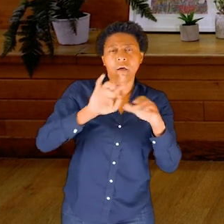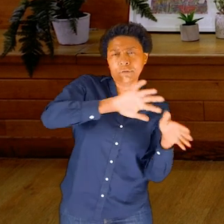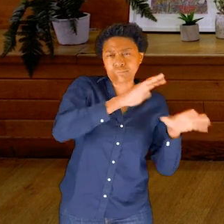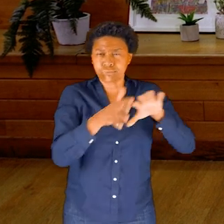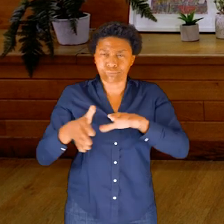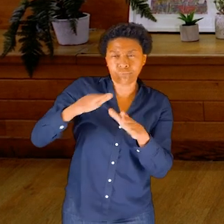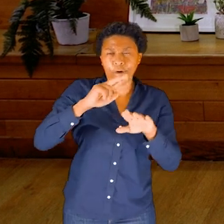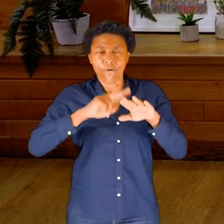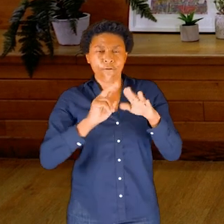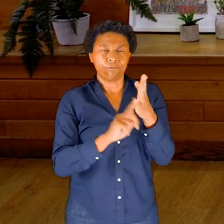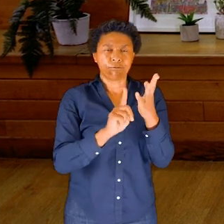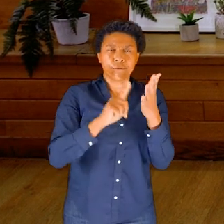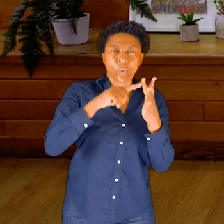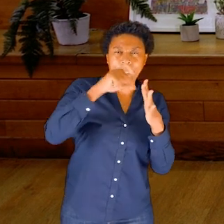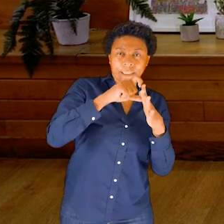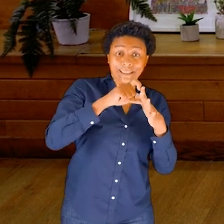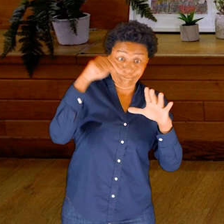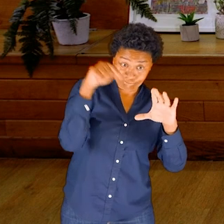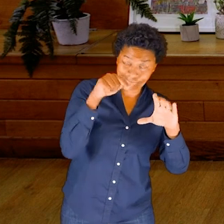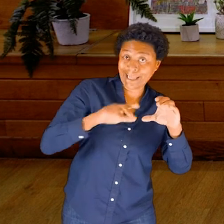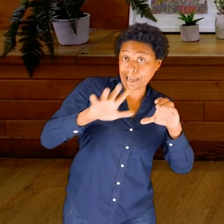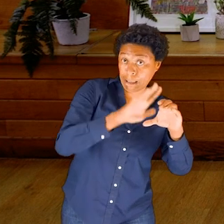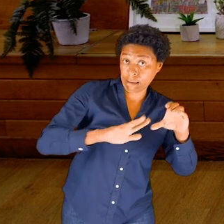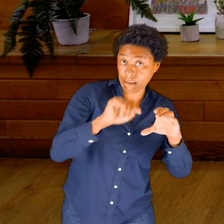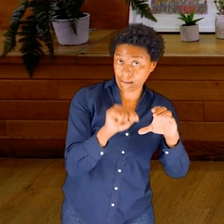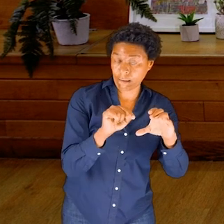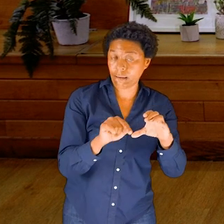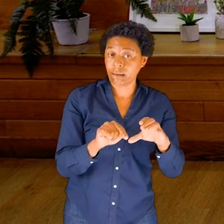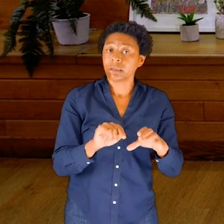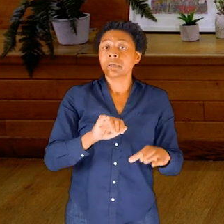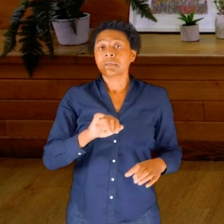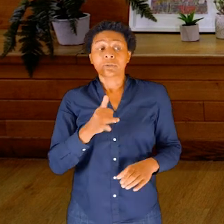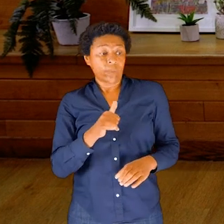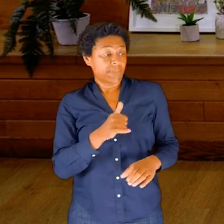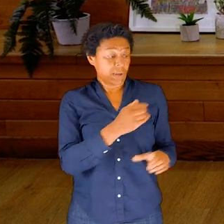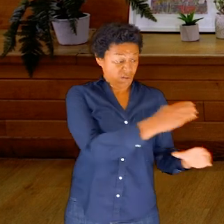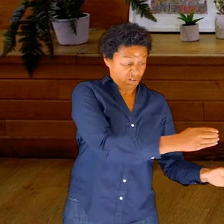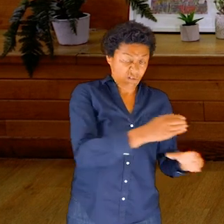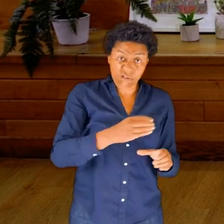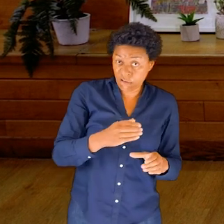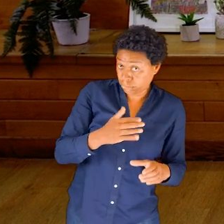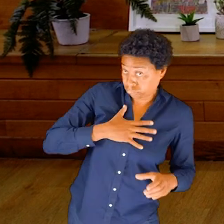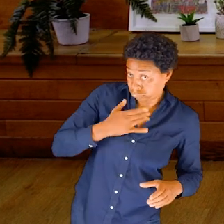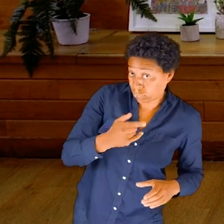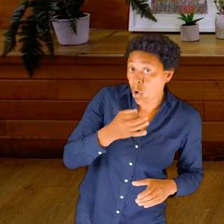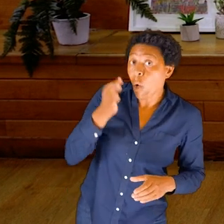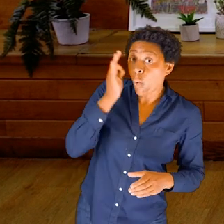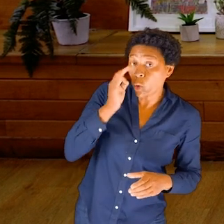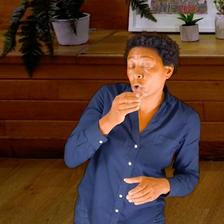So if it’s helpful, take your bottle again. You could take a sip of water if you like, or you can just perhaps